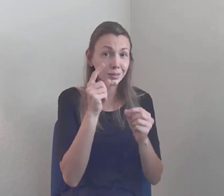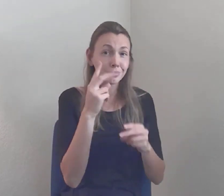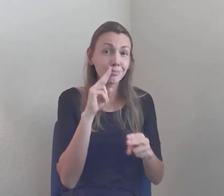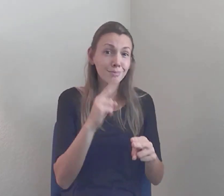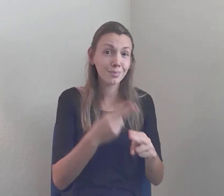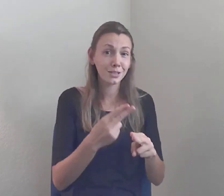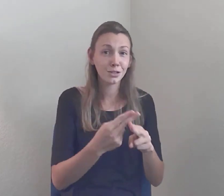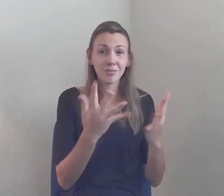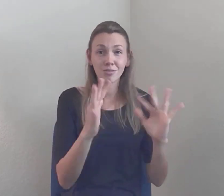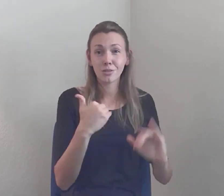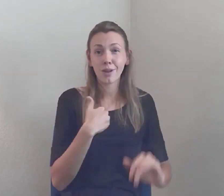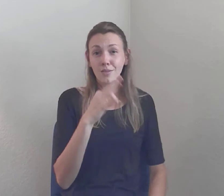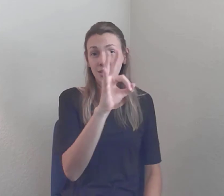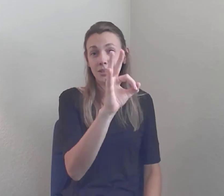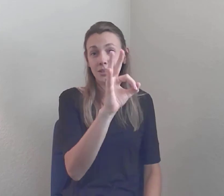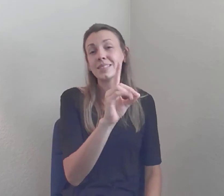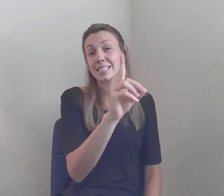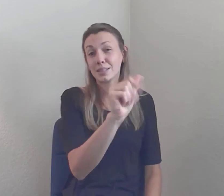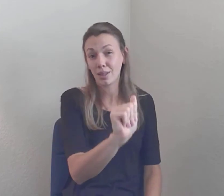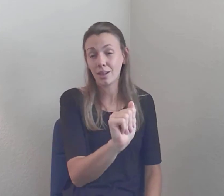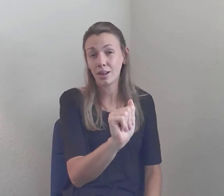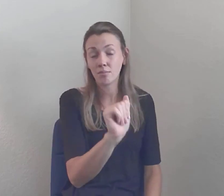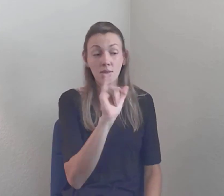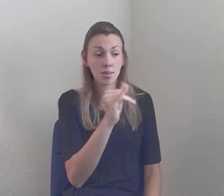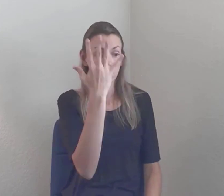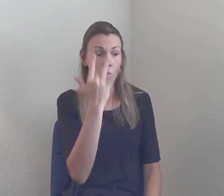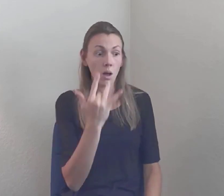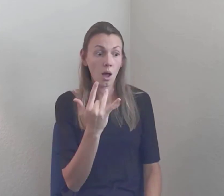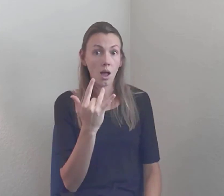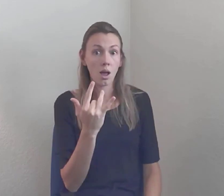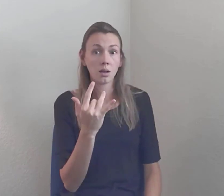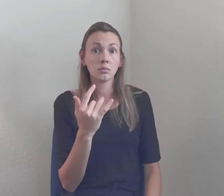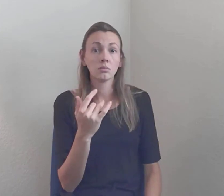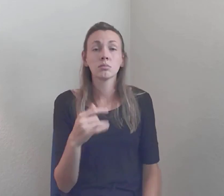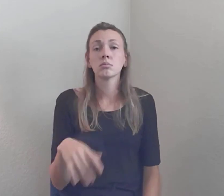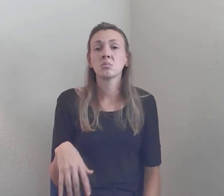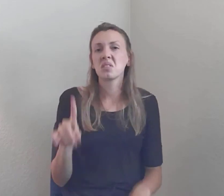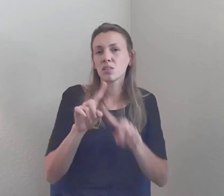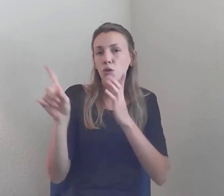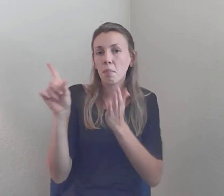This is why mainstream publications like The New York Times have refer to nursing homes as